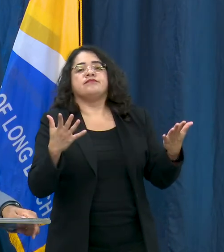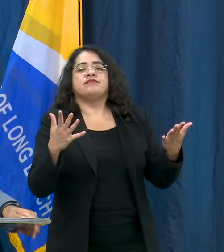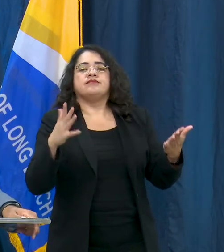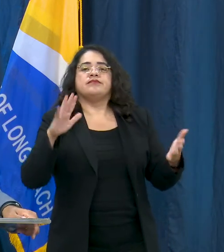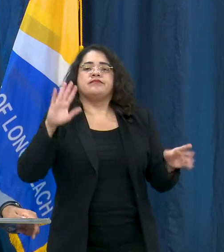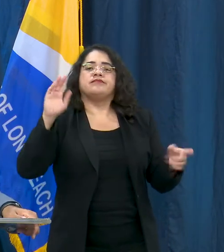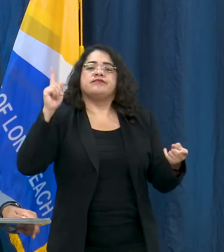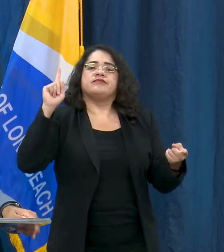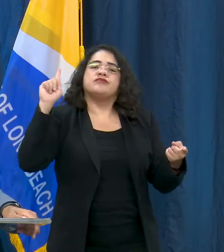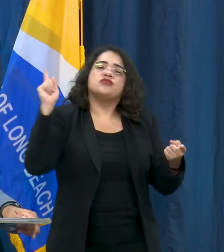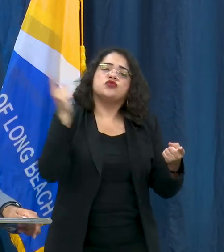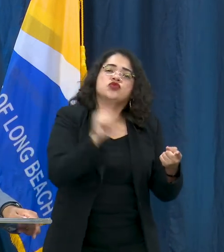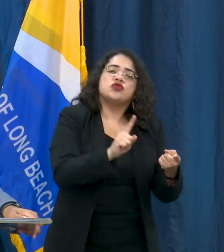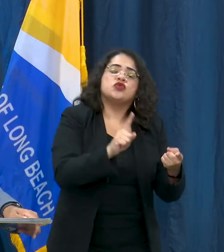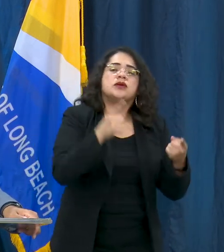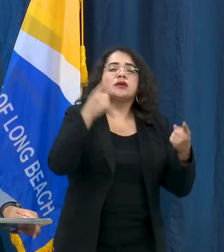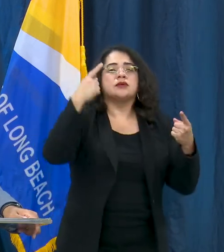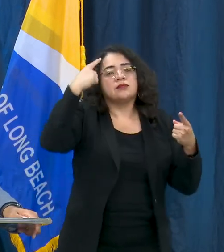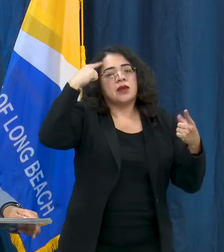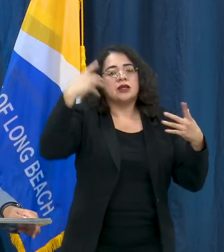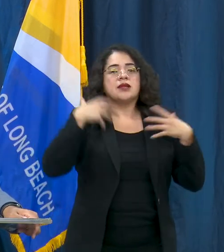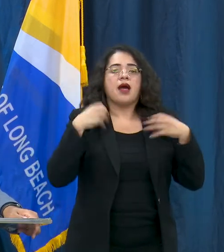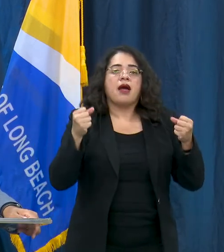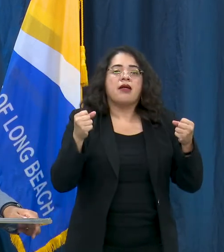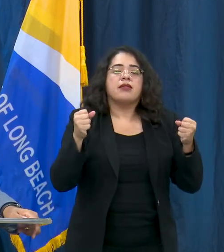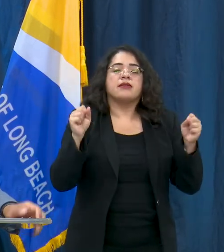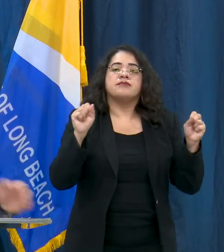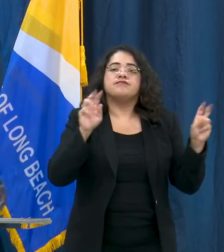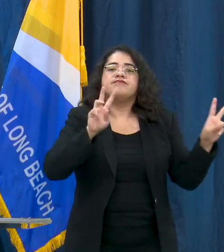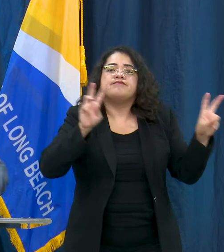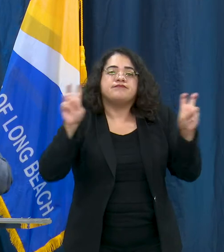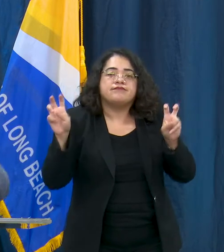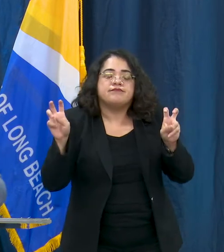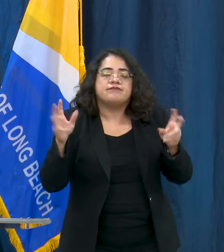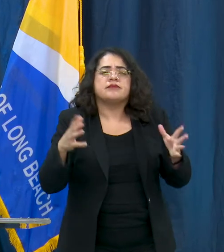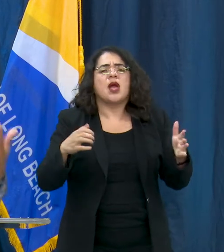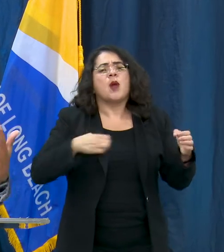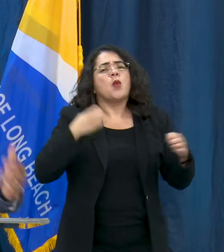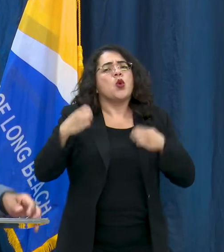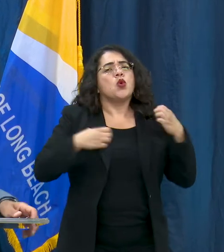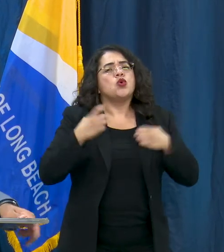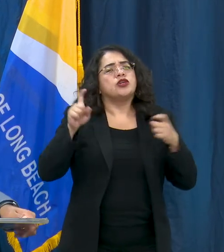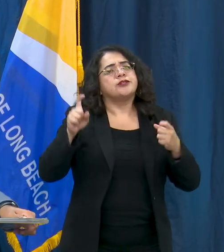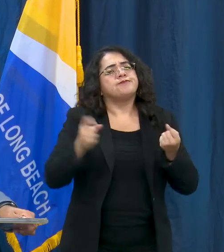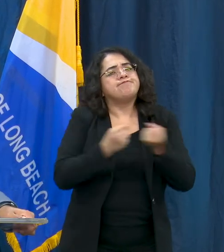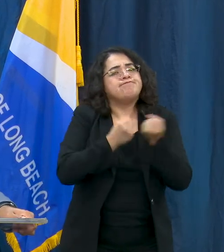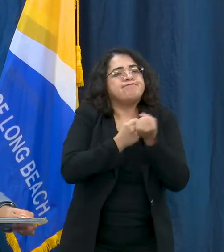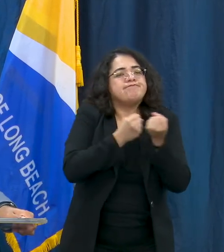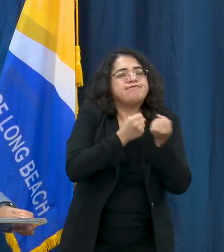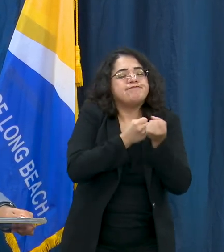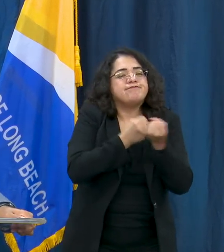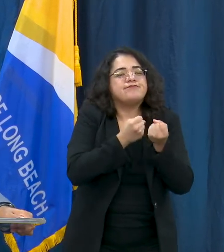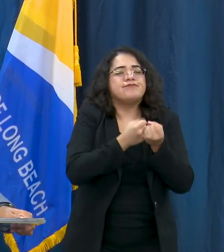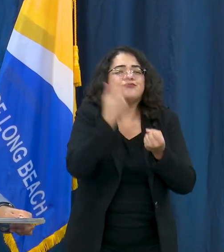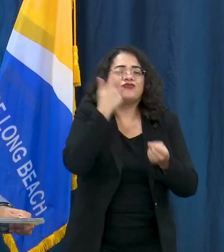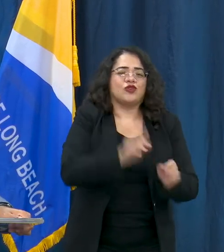of mental health issues, and really to help the emotional and well-being of of the full child. There